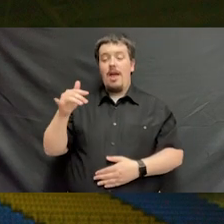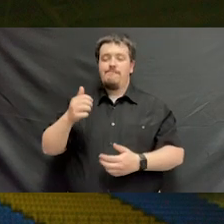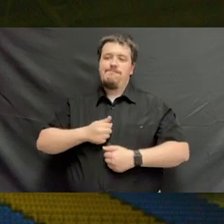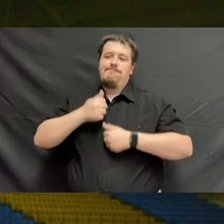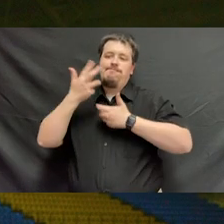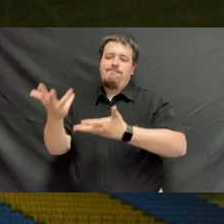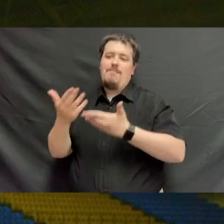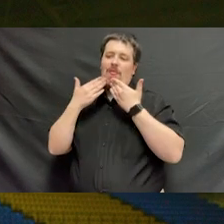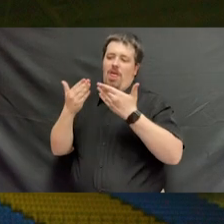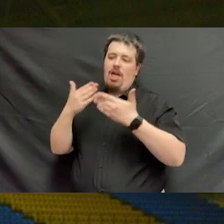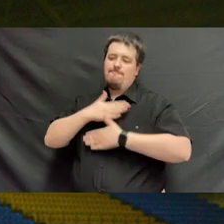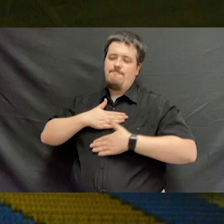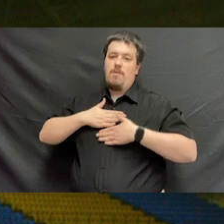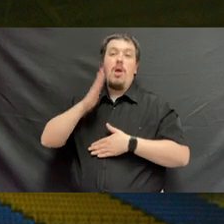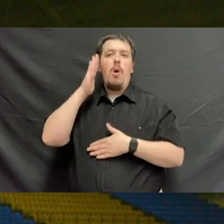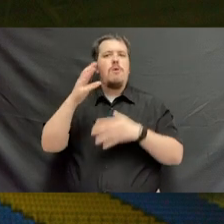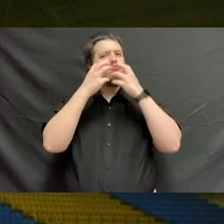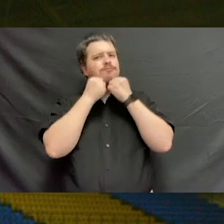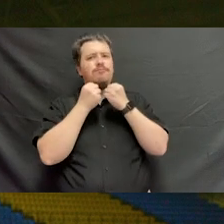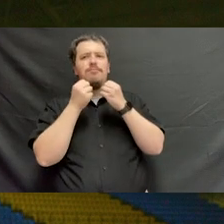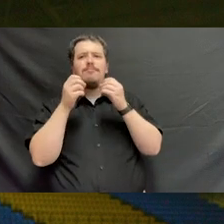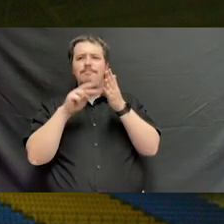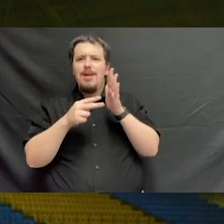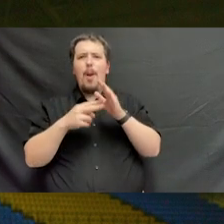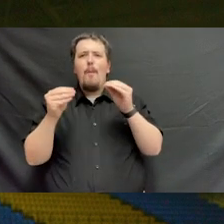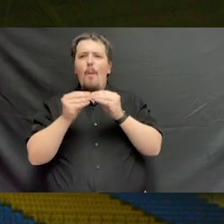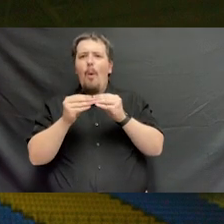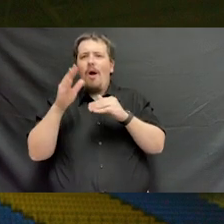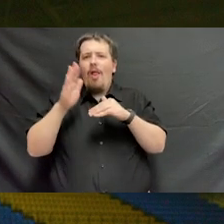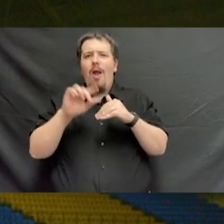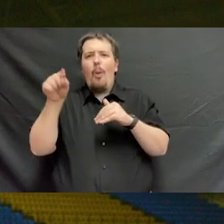of thanks and gratitude will mean more to the recipient than simple words can convey.